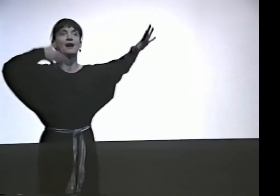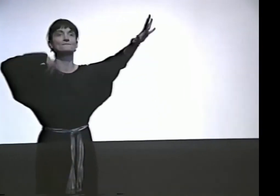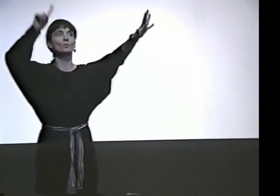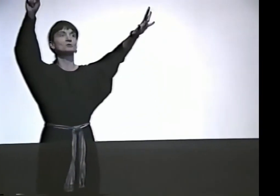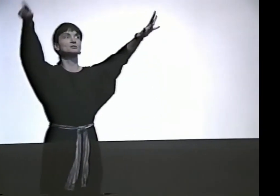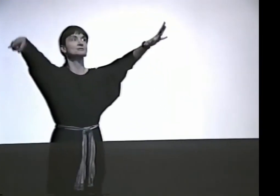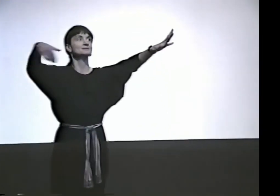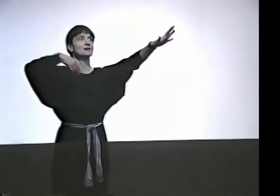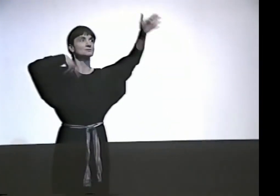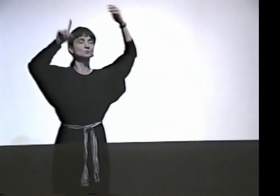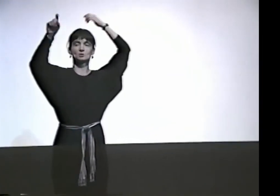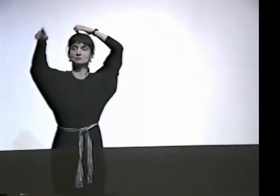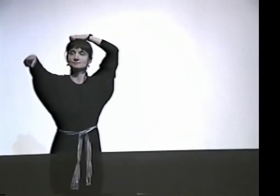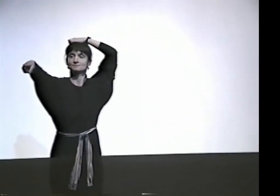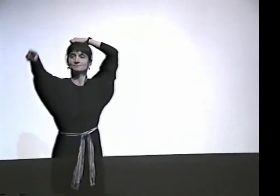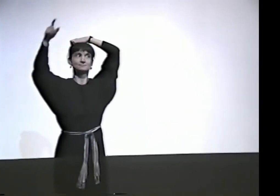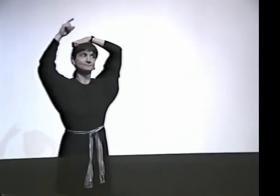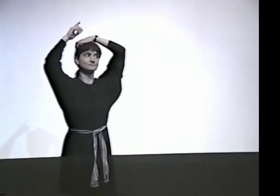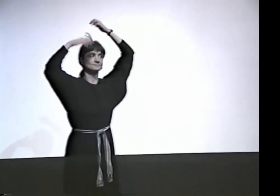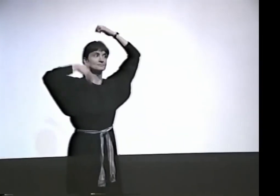OK, WE HAVE SOME QUESTIONS.